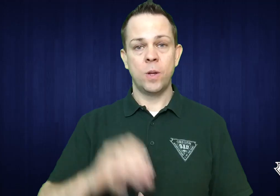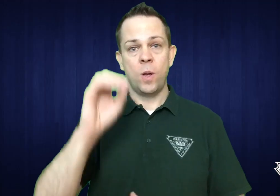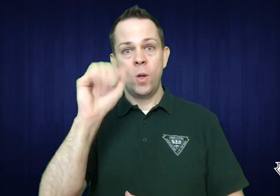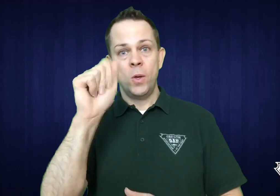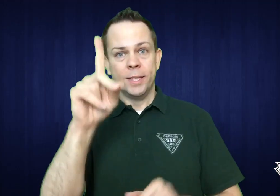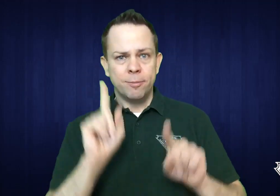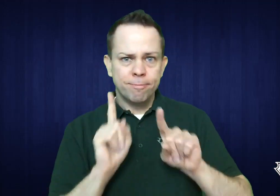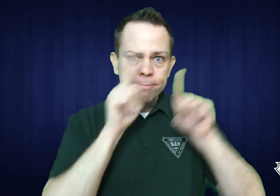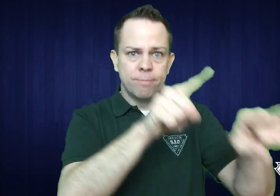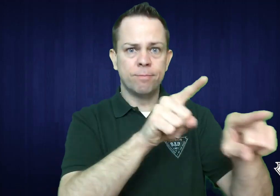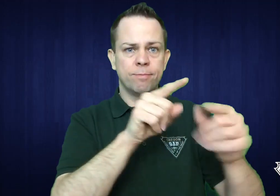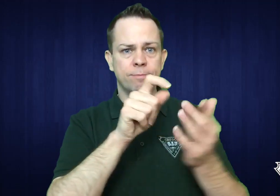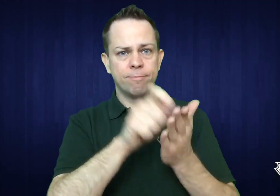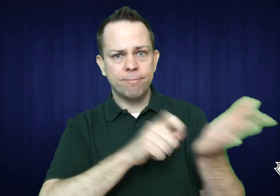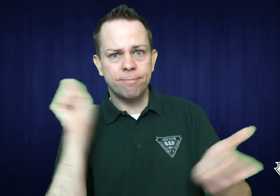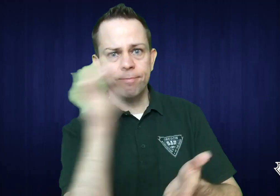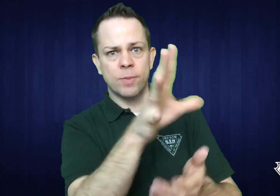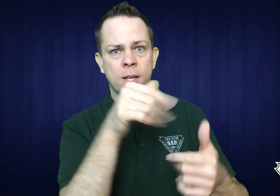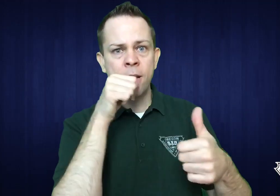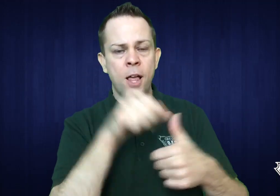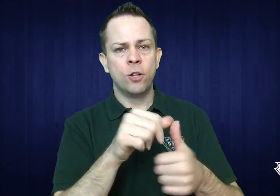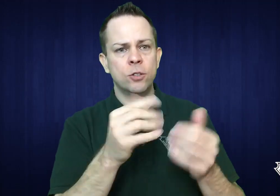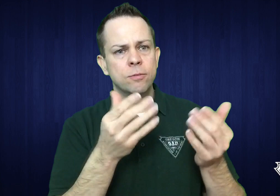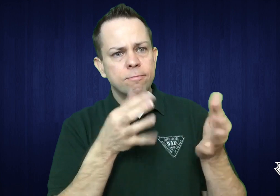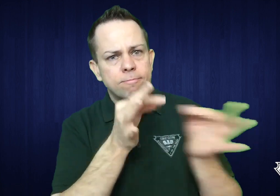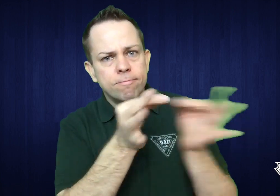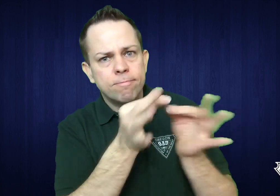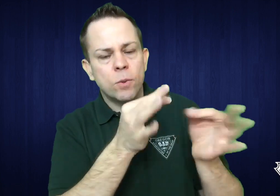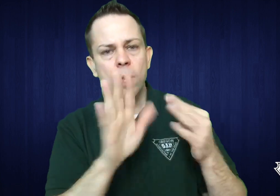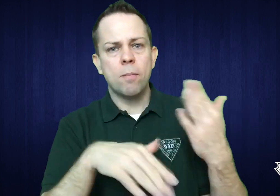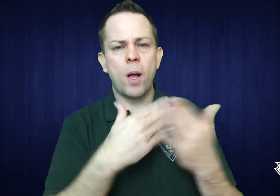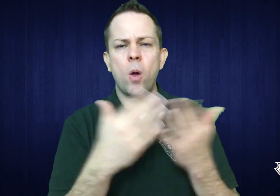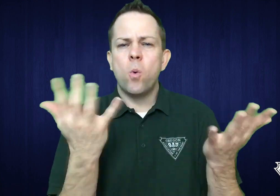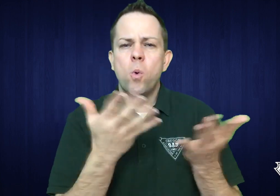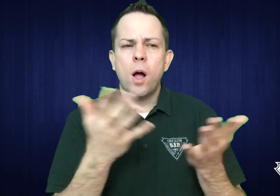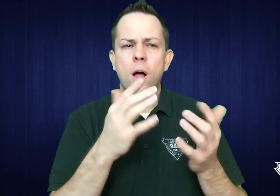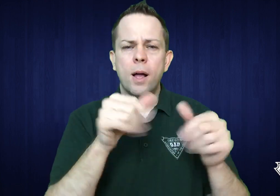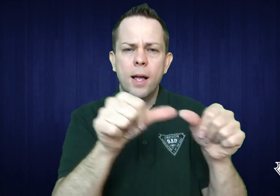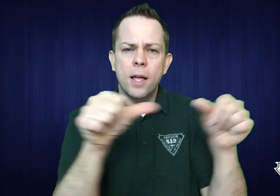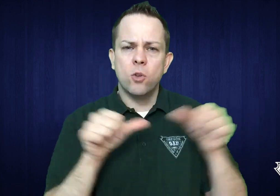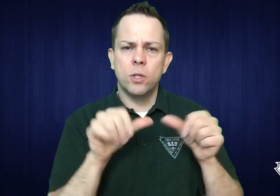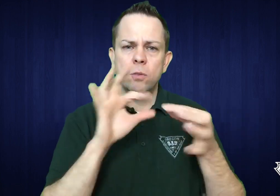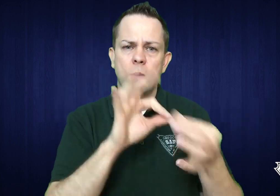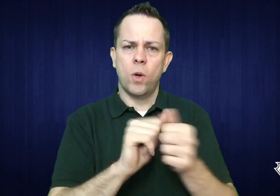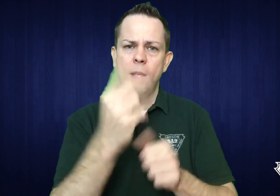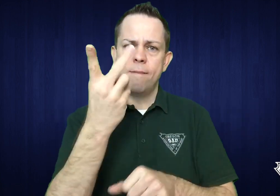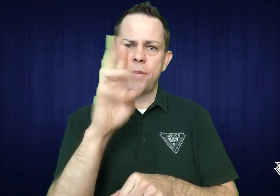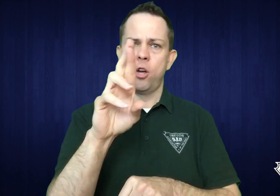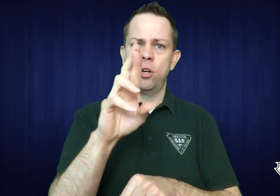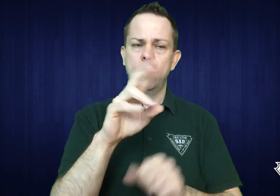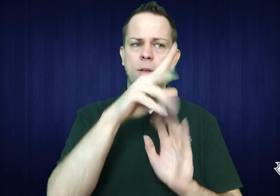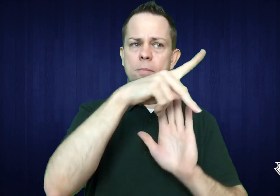OAD sent a letter to the agency who provides vocational rehabilitation services